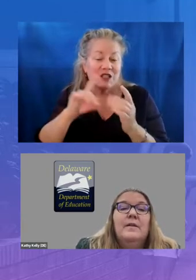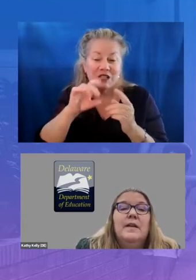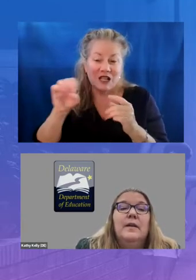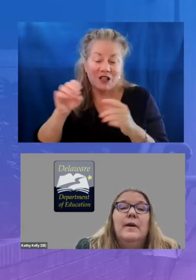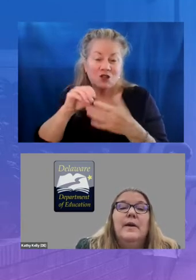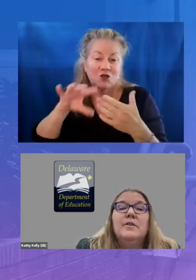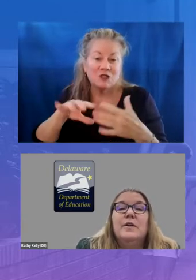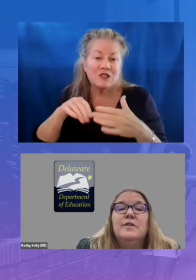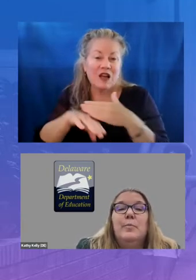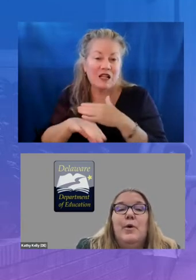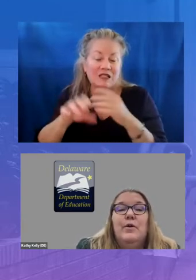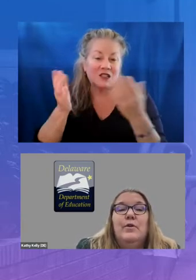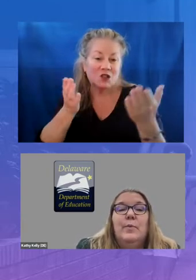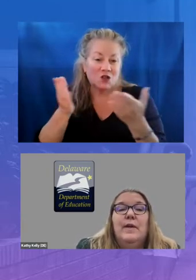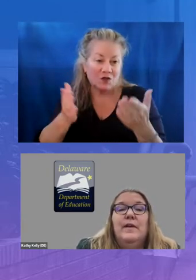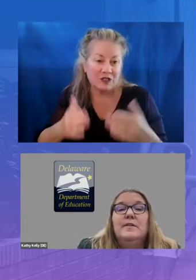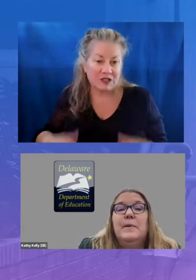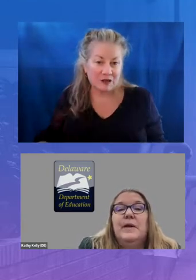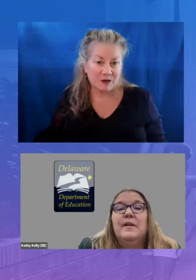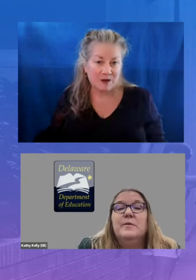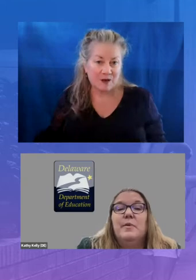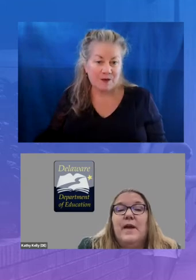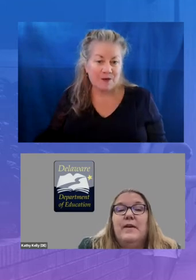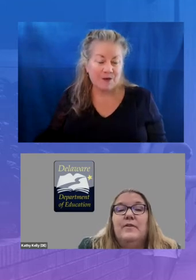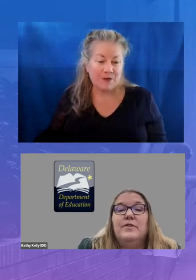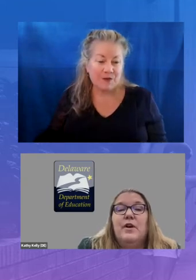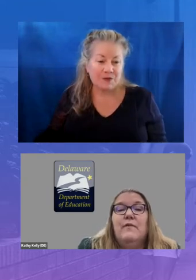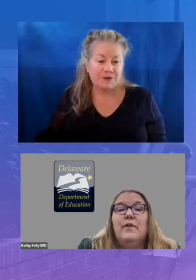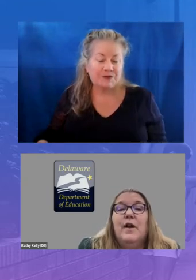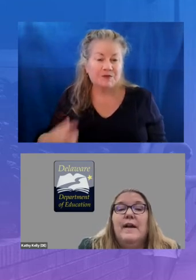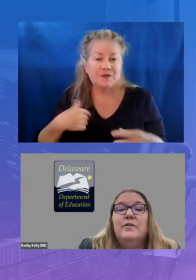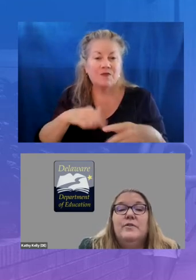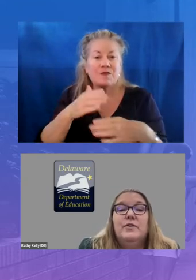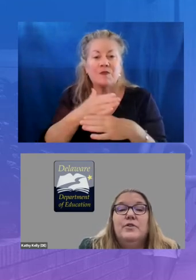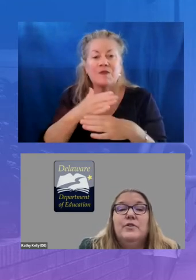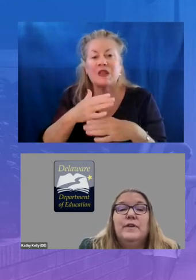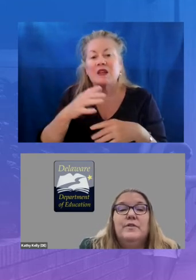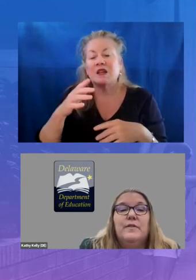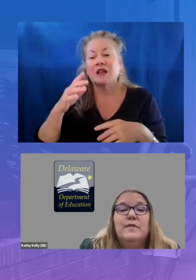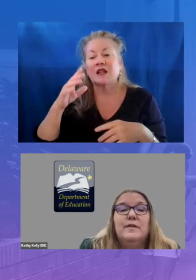delaware has also partnered with experienced providers to offer high dosage tutoring services